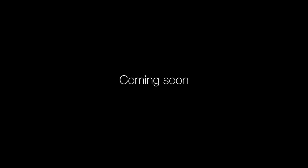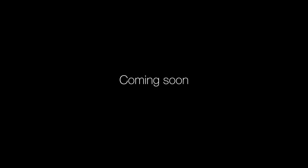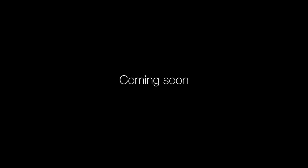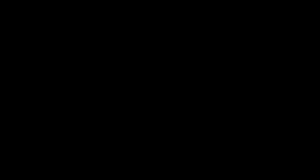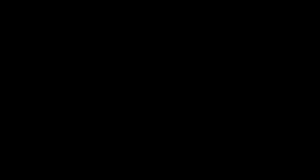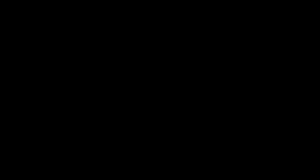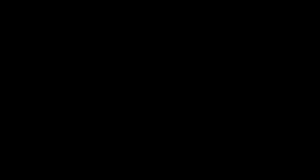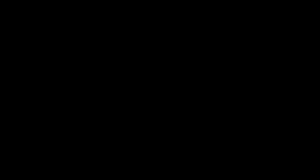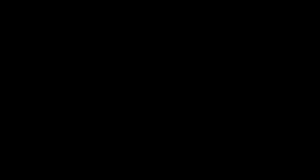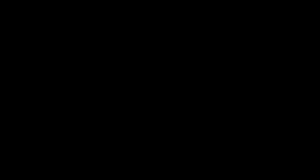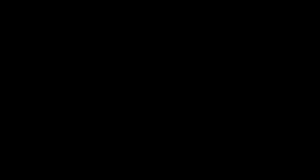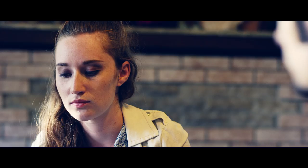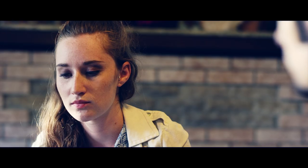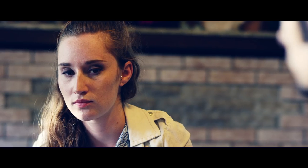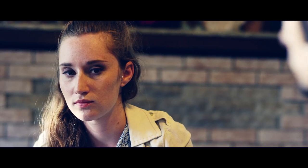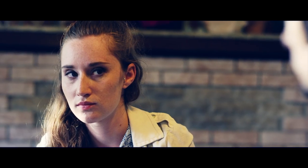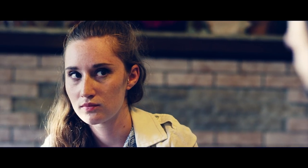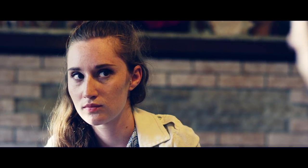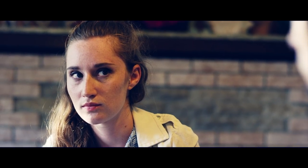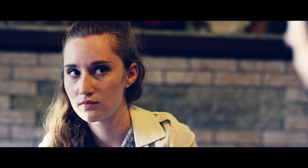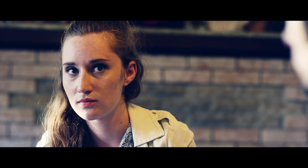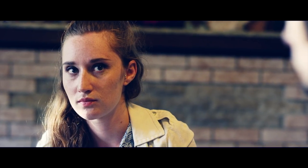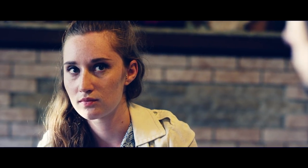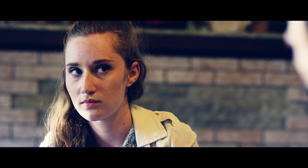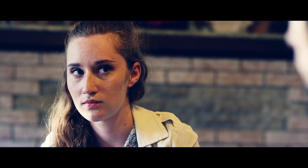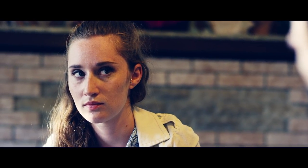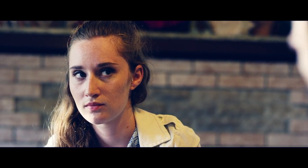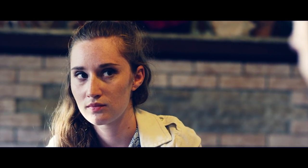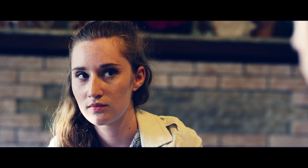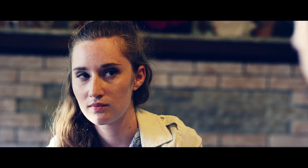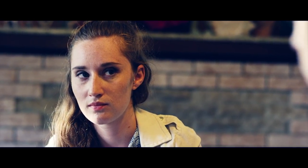Camera rolling... Camera speeding... Action!